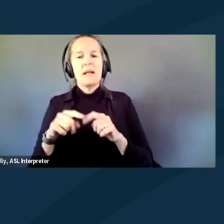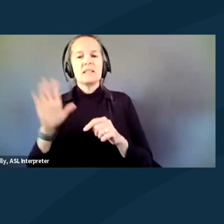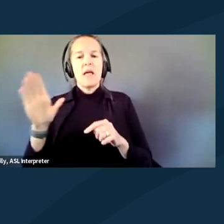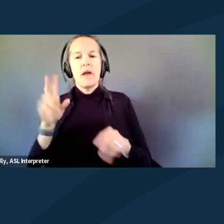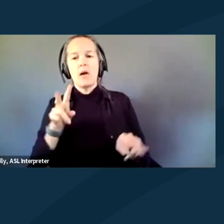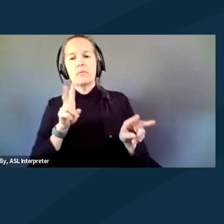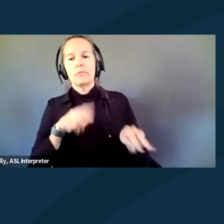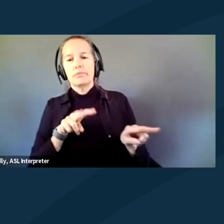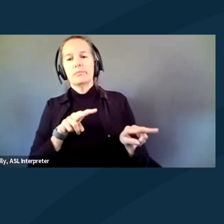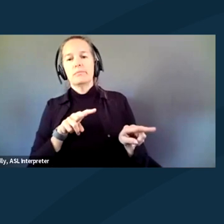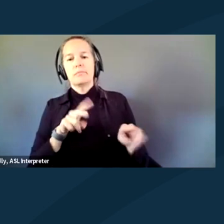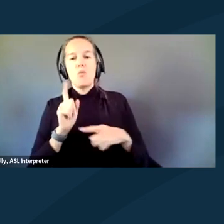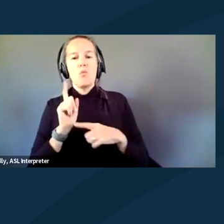and they decide what your identities are.